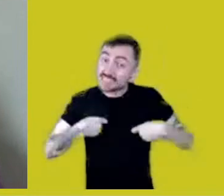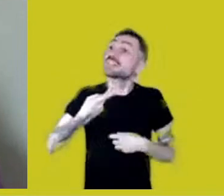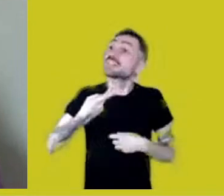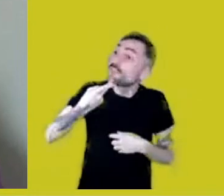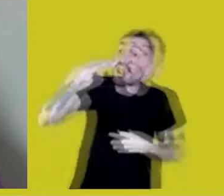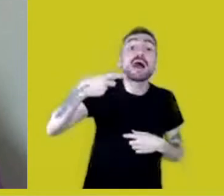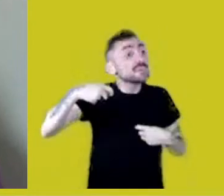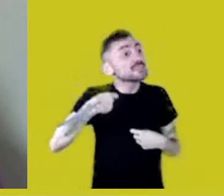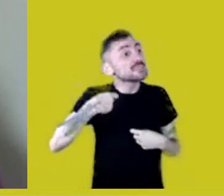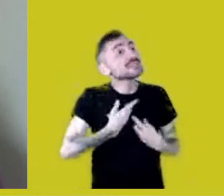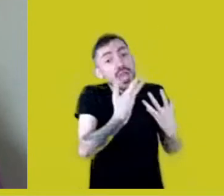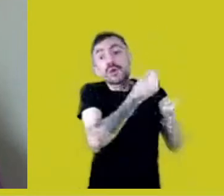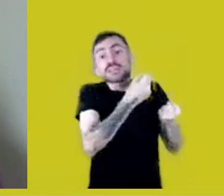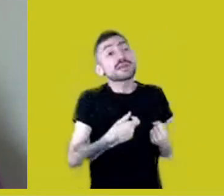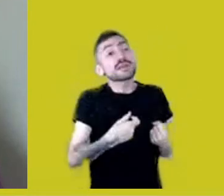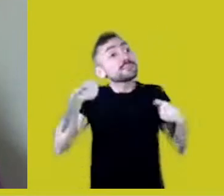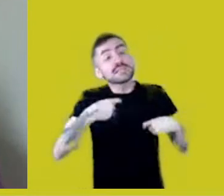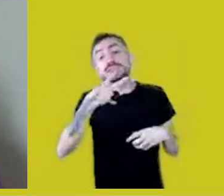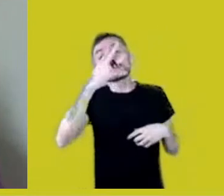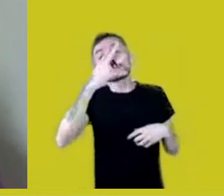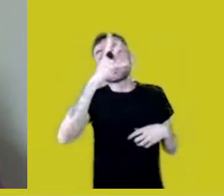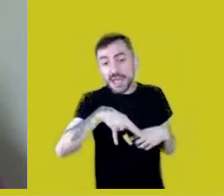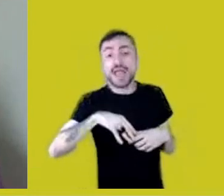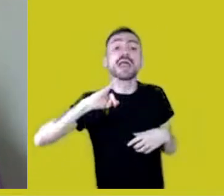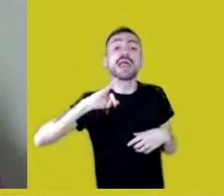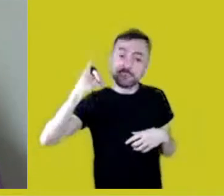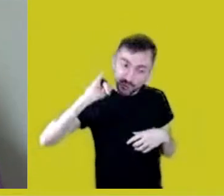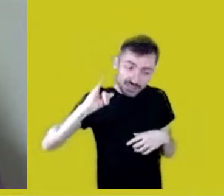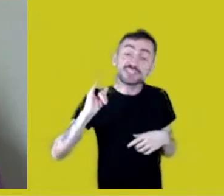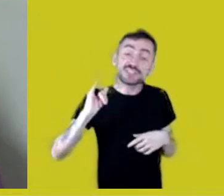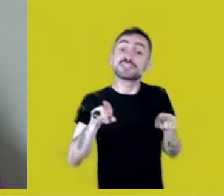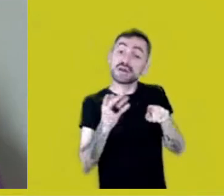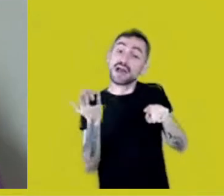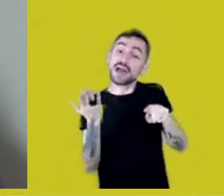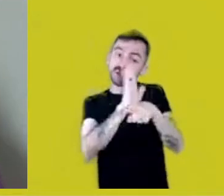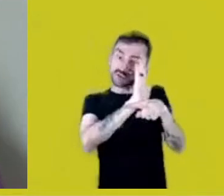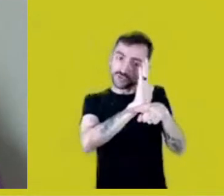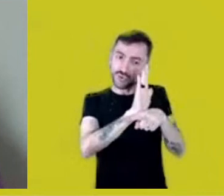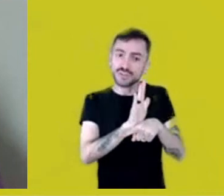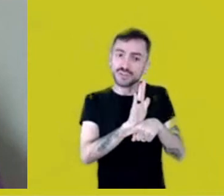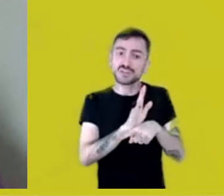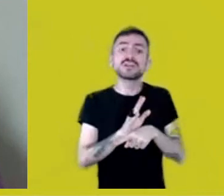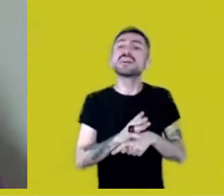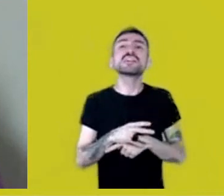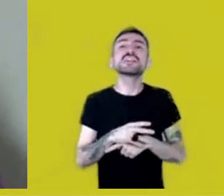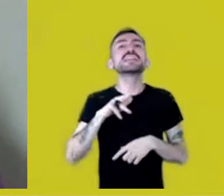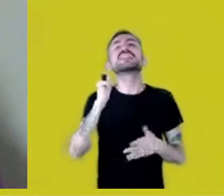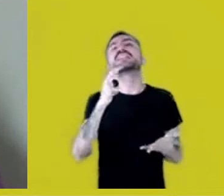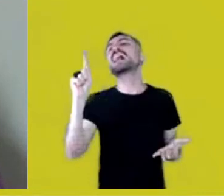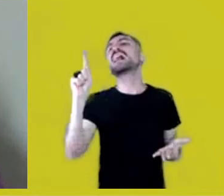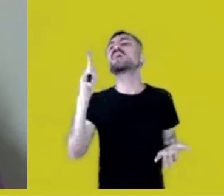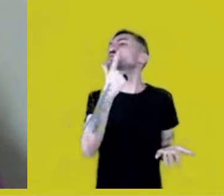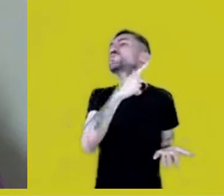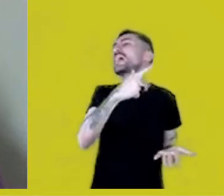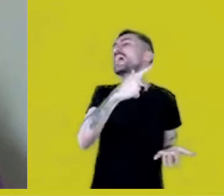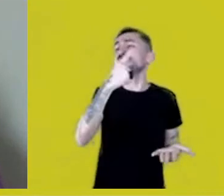and it should generate revenue. Stop denying that representativity.